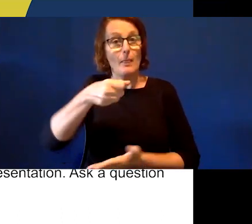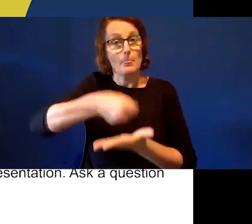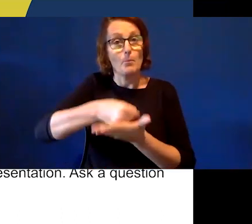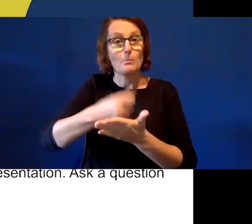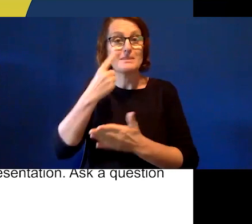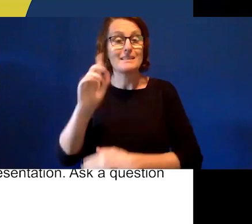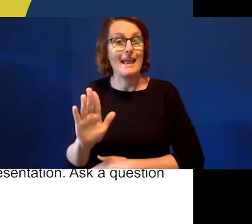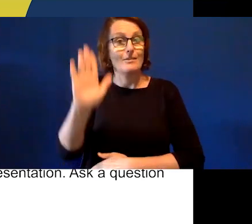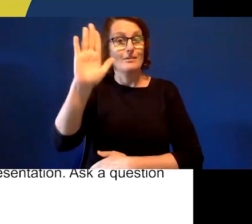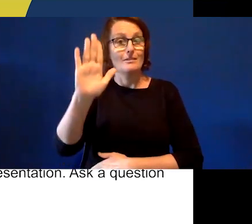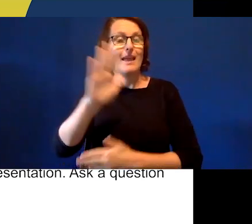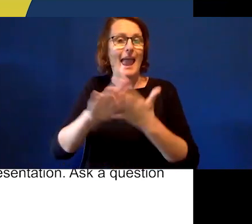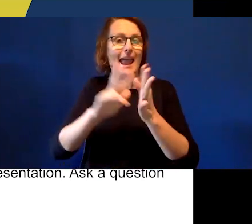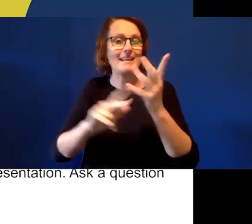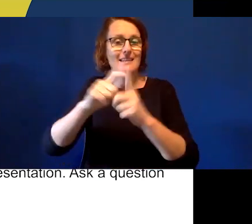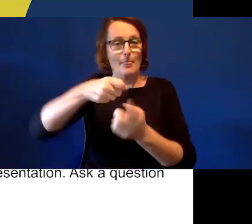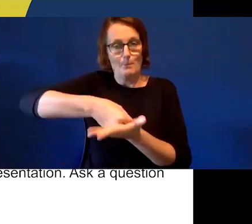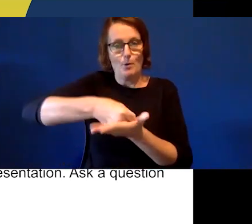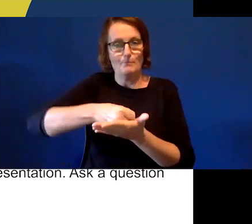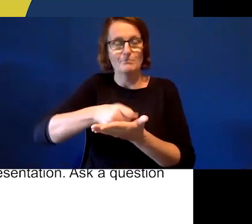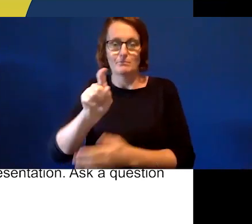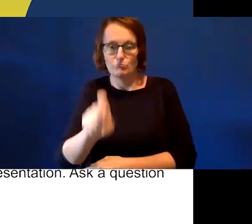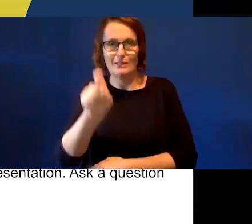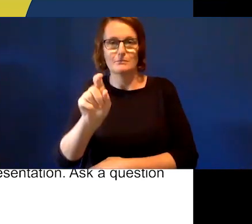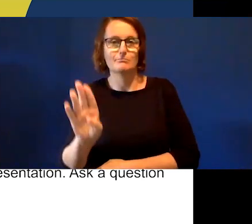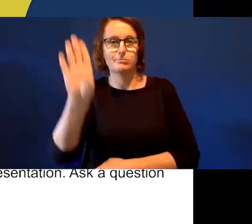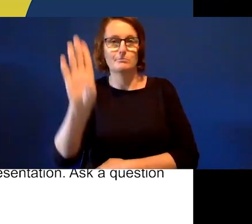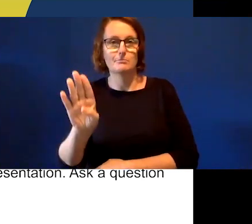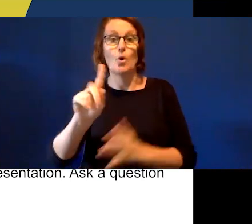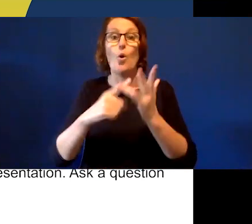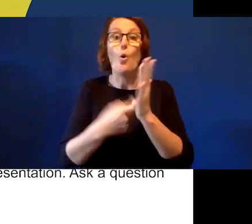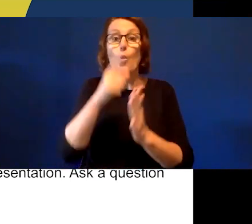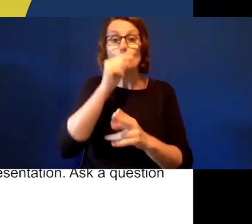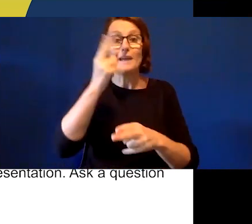Again, you can find this at the bottom of your screen. Or quickly pop us a quick email and we